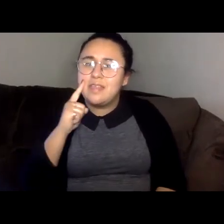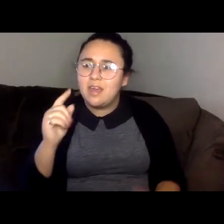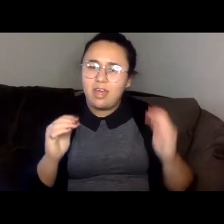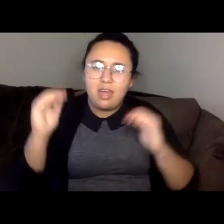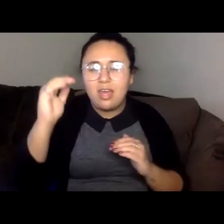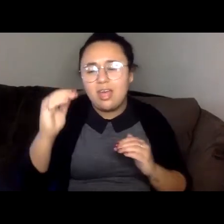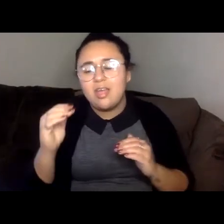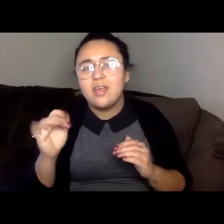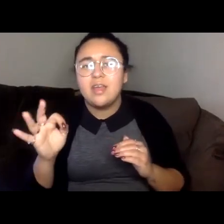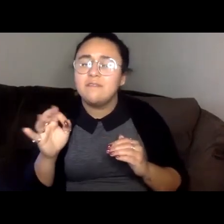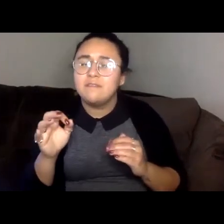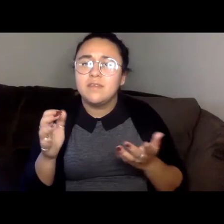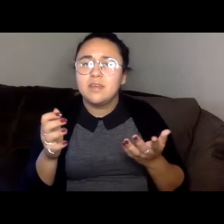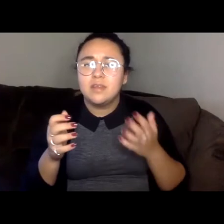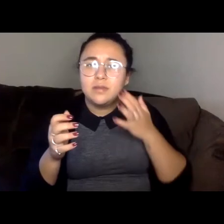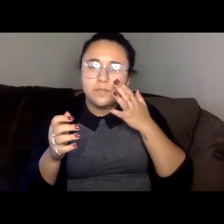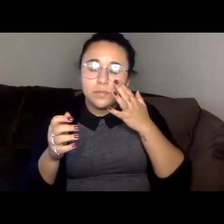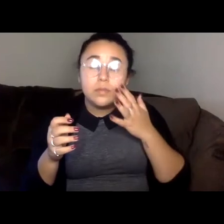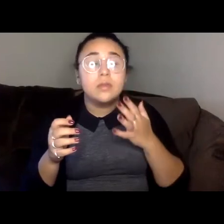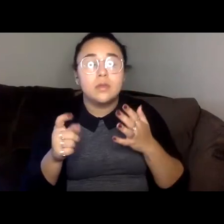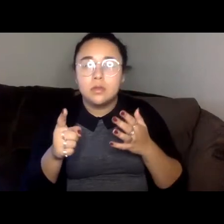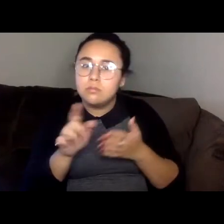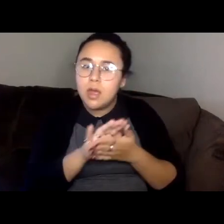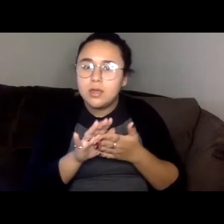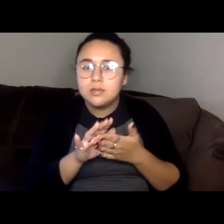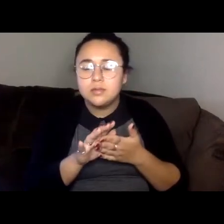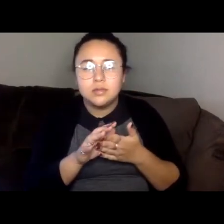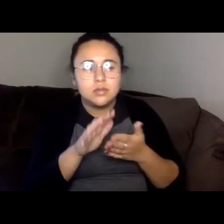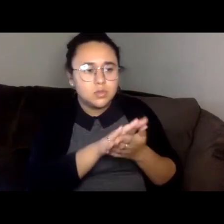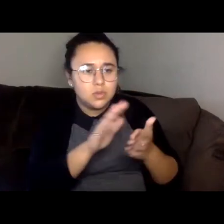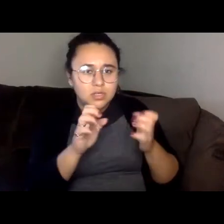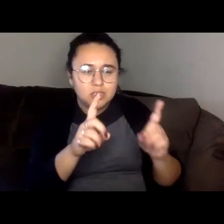The School of Education is a place of much debate.